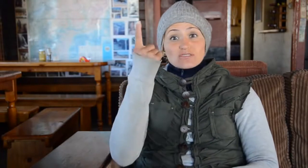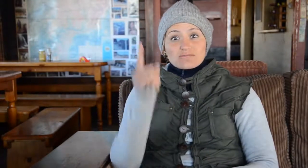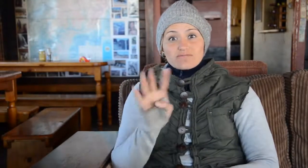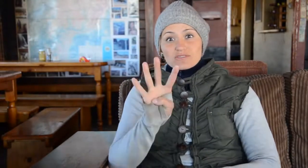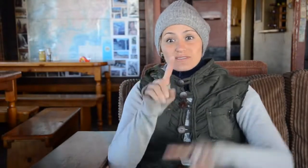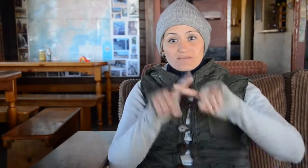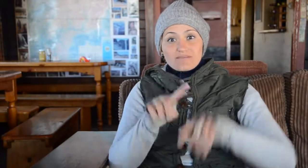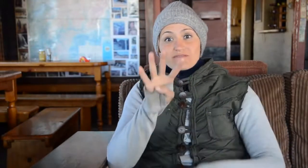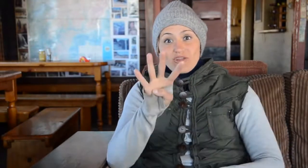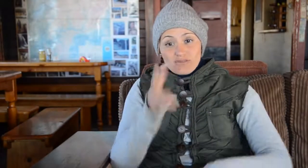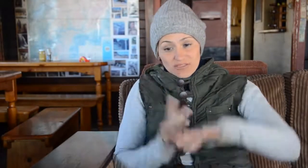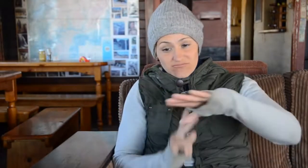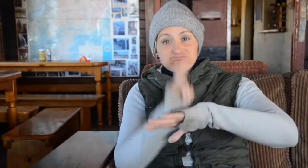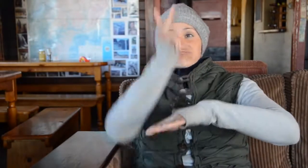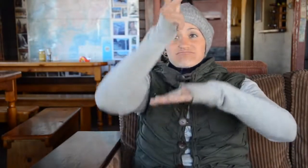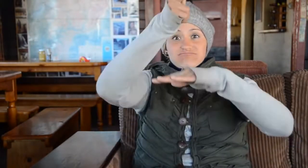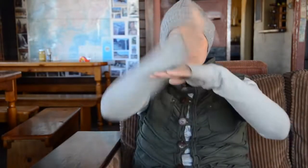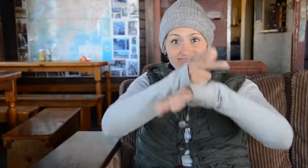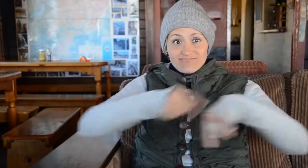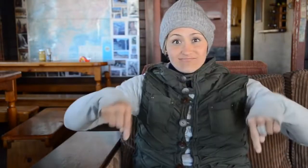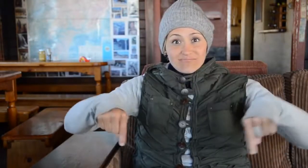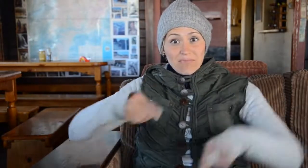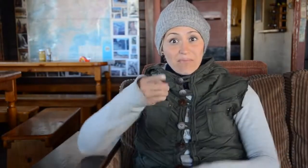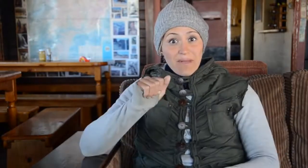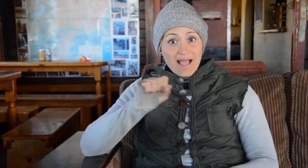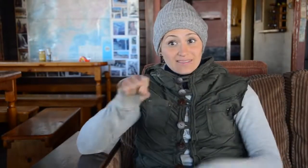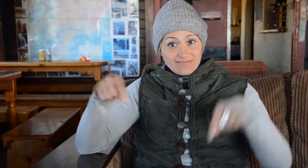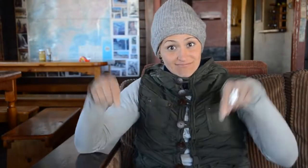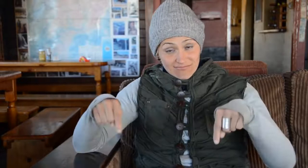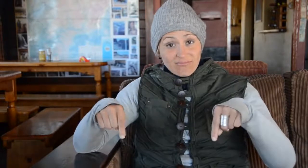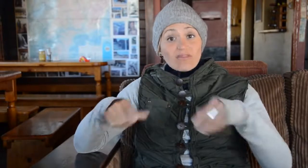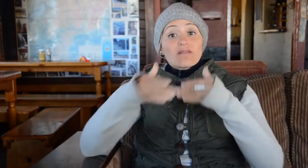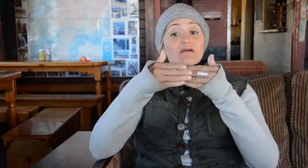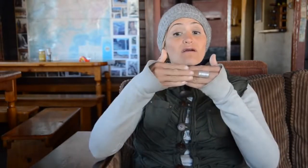Ever since the first 4x4 arrived at the